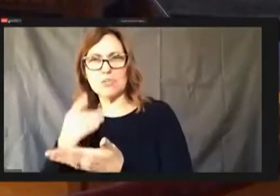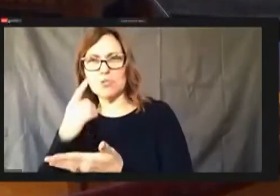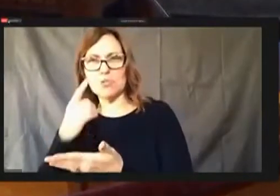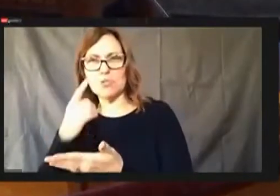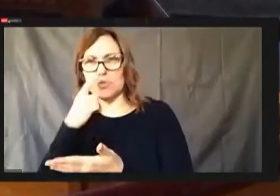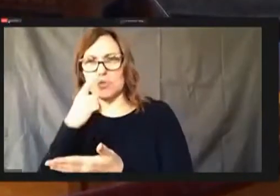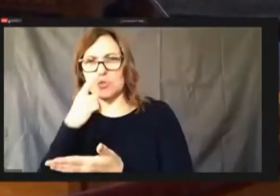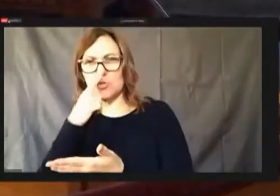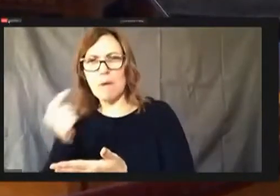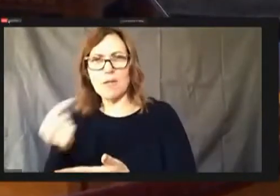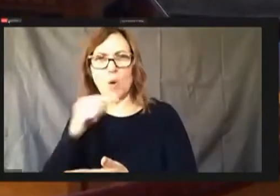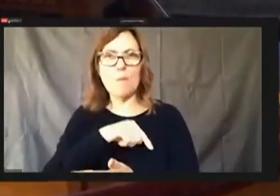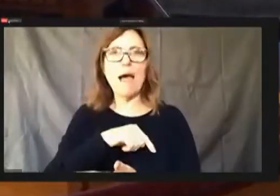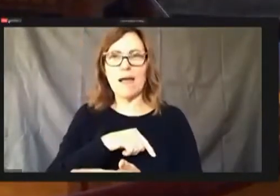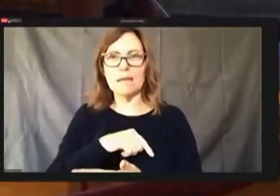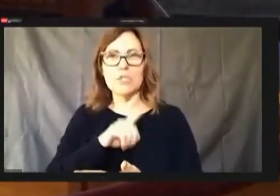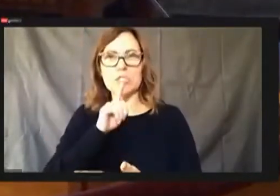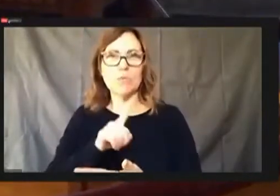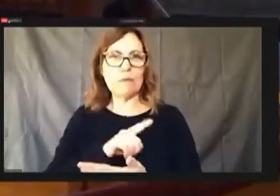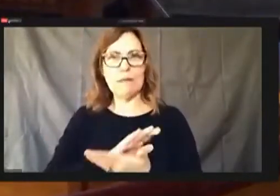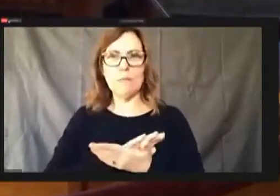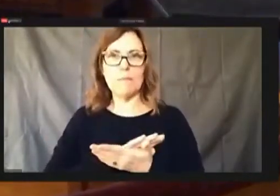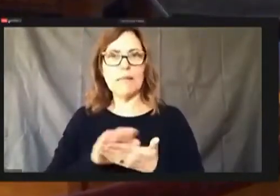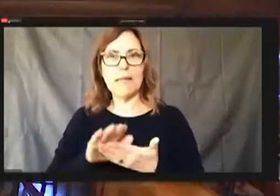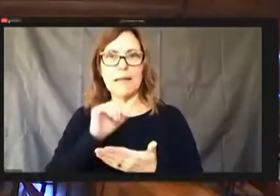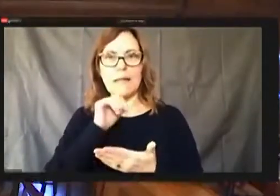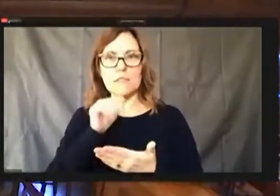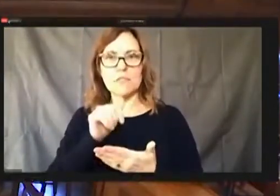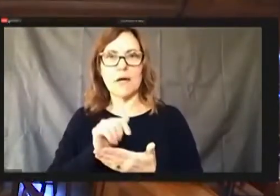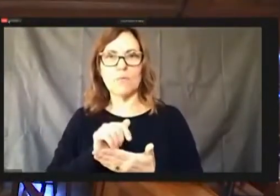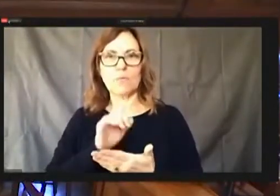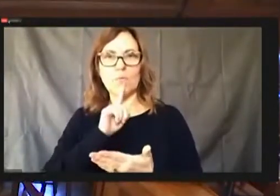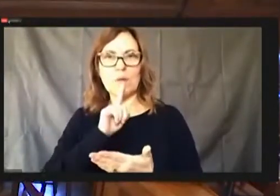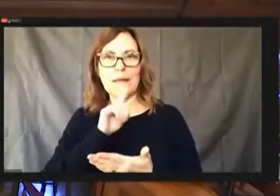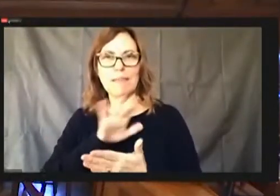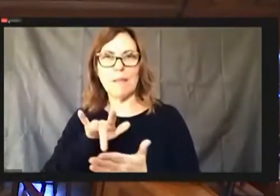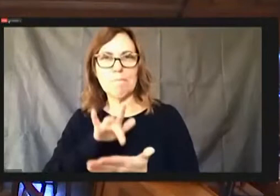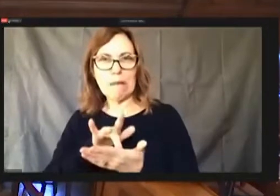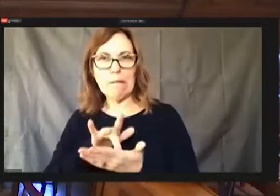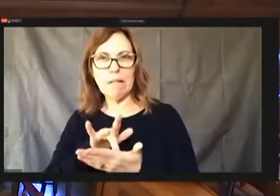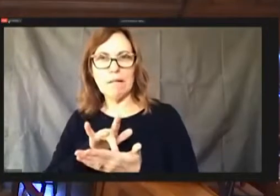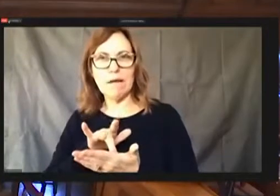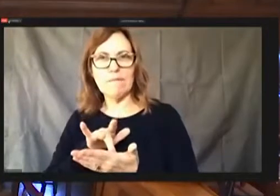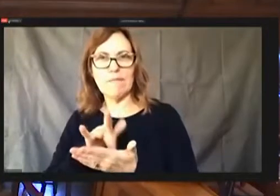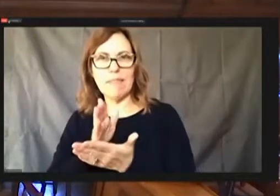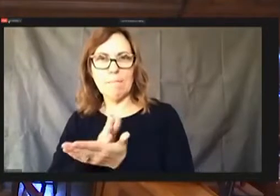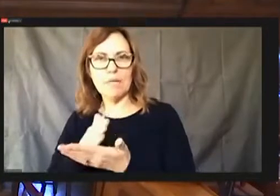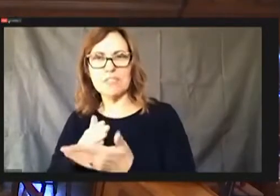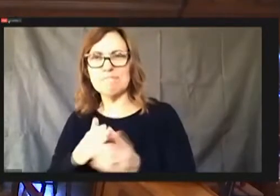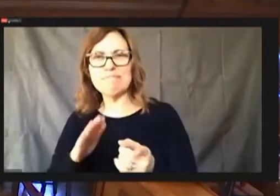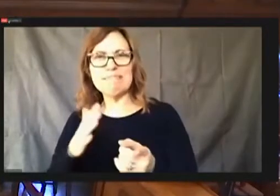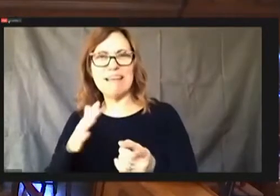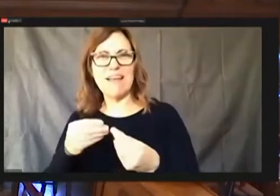in the middle of budget, see this kind of lost it wasn't in our papers in order was